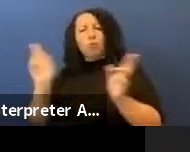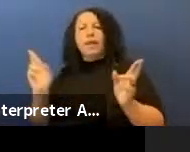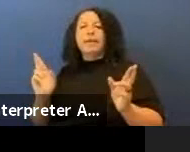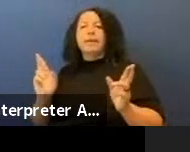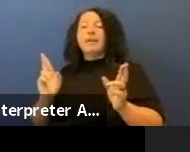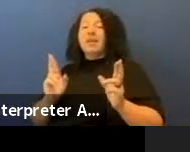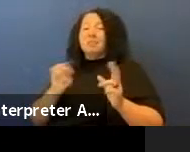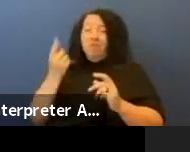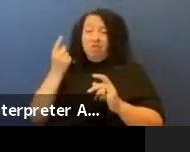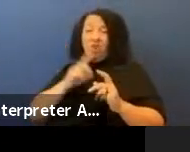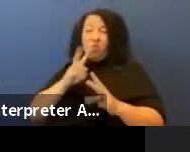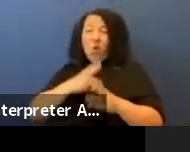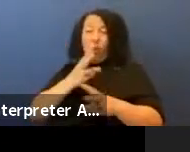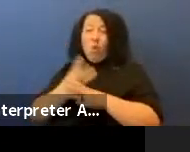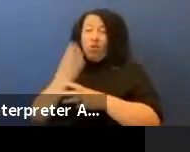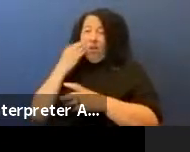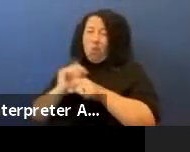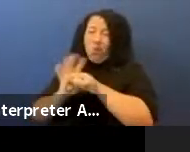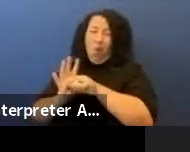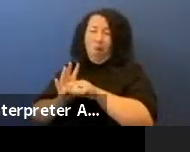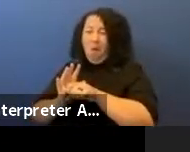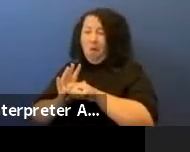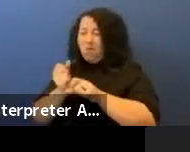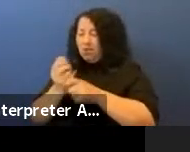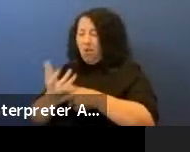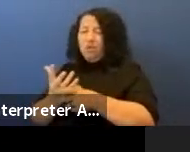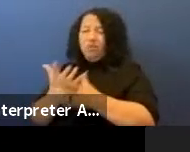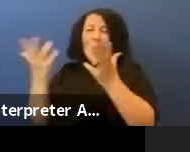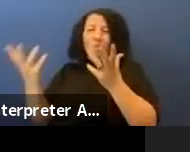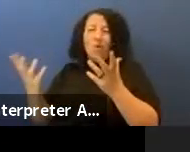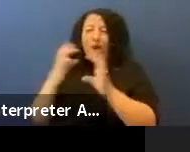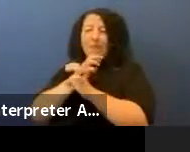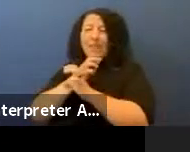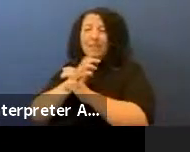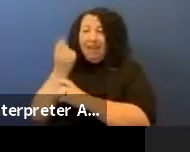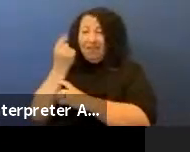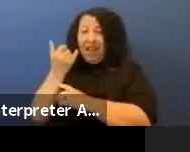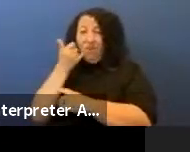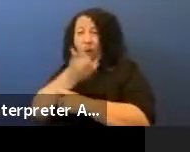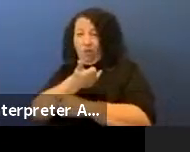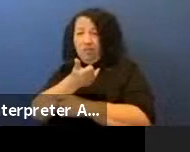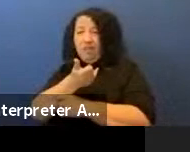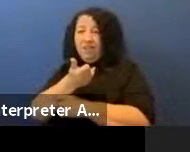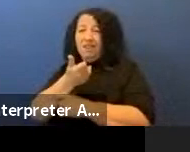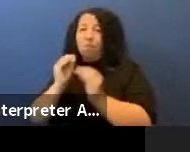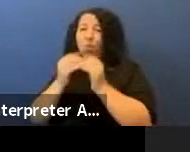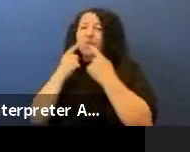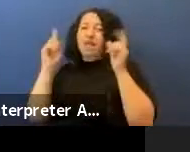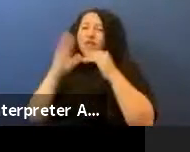COVID has made everything more complex, phone calls tend to work better than emails, a lot of people you know I think we're